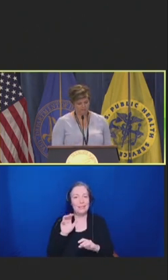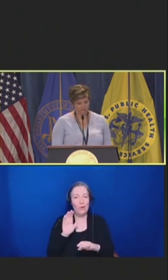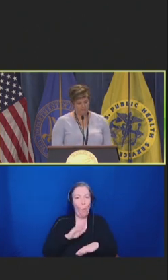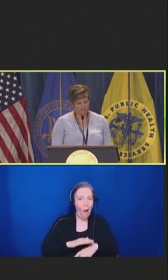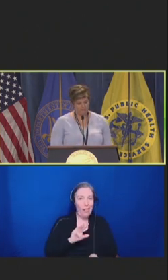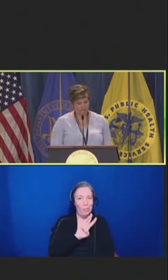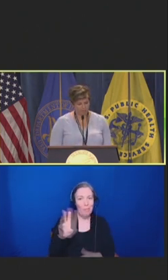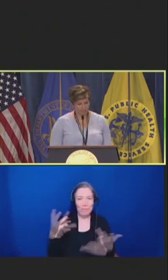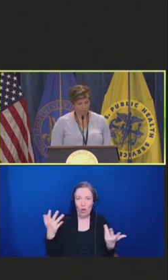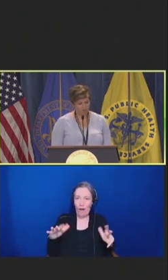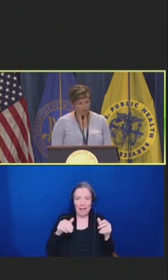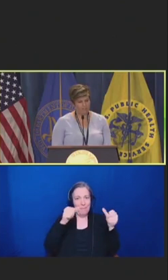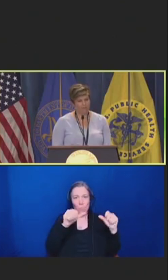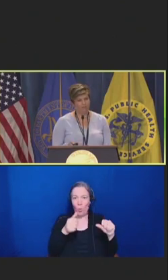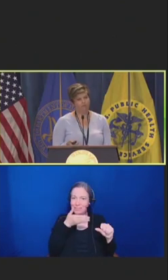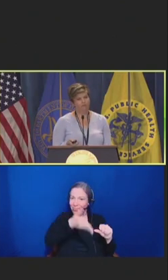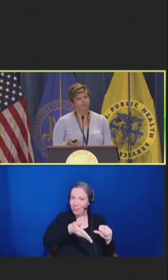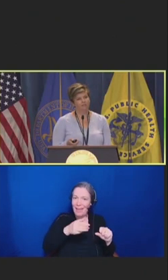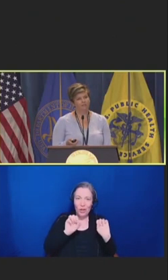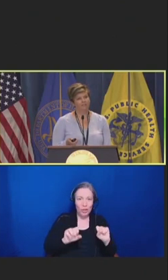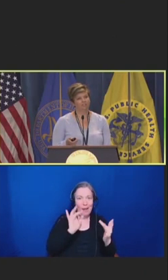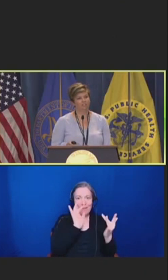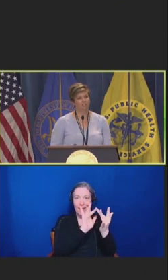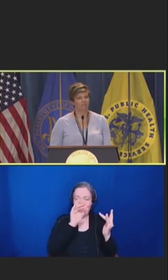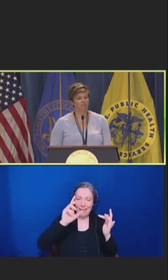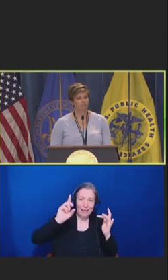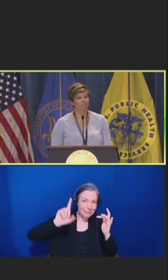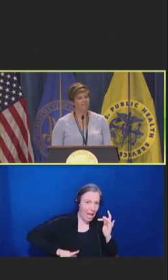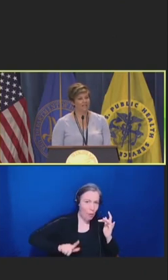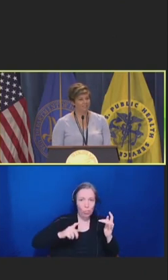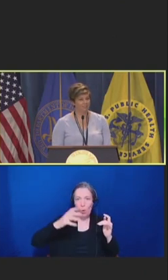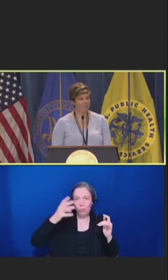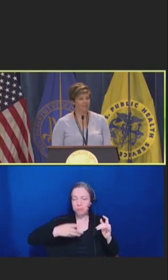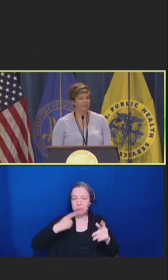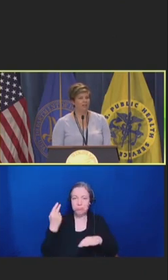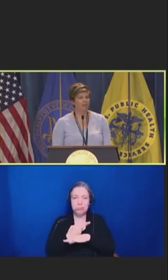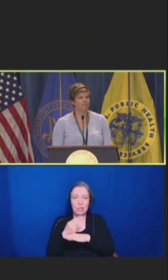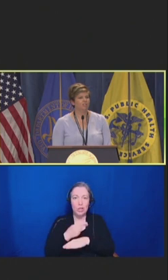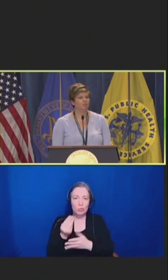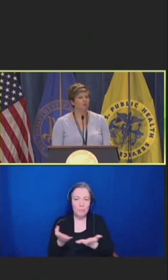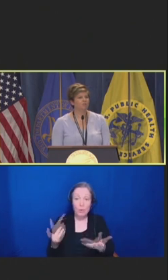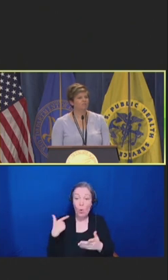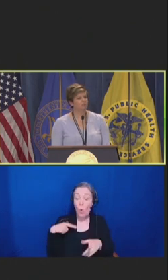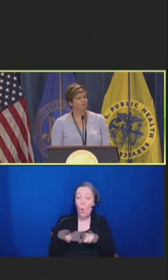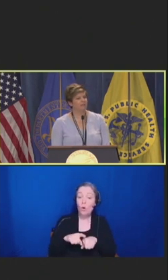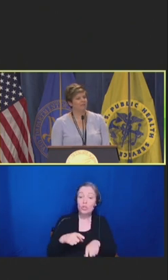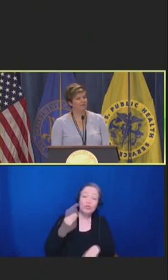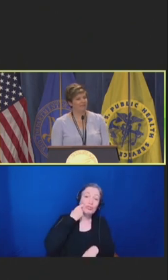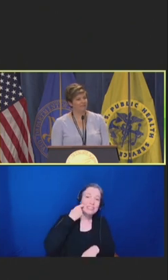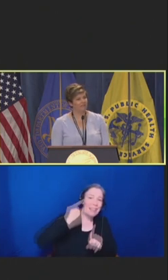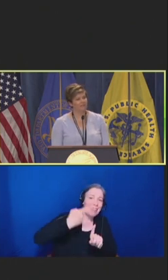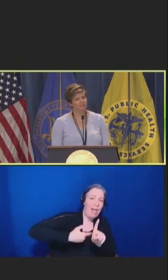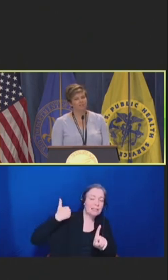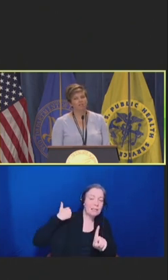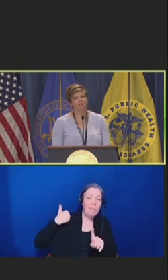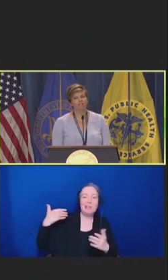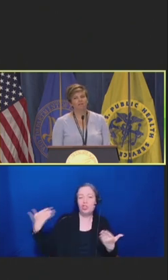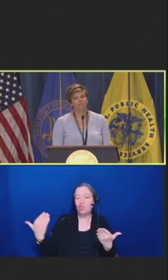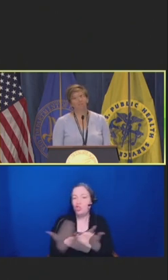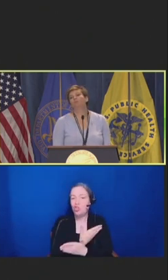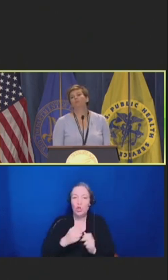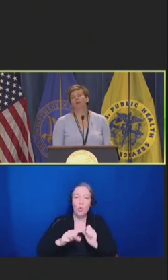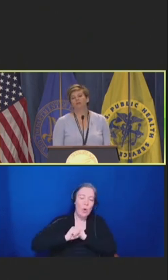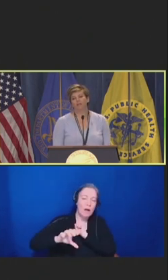We've also just last month launched a new digital campaign targeting people with Medicare